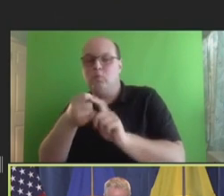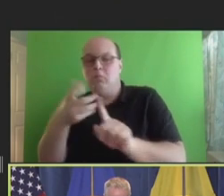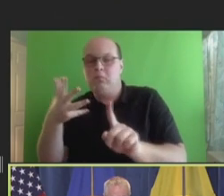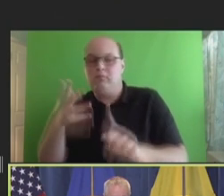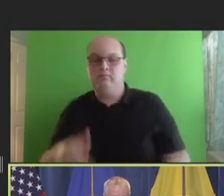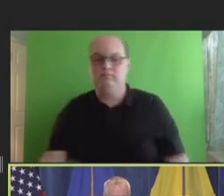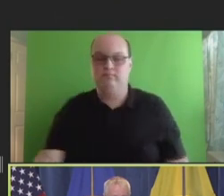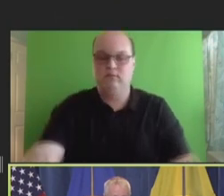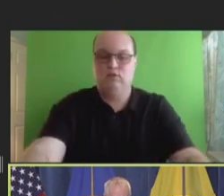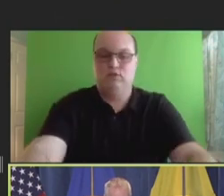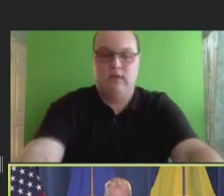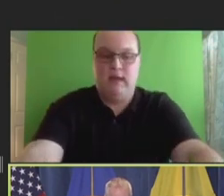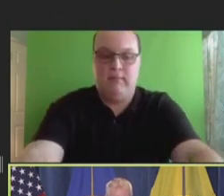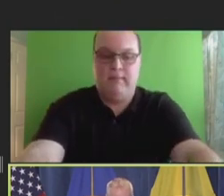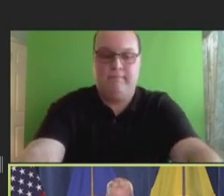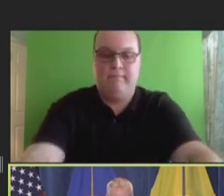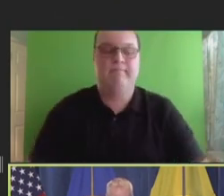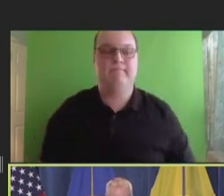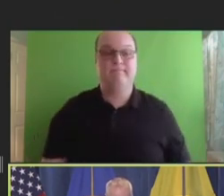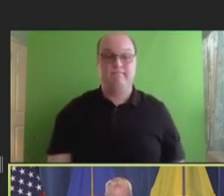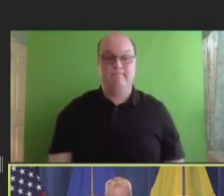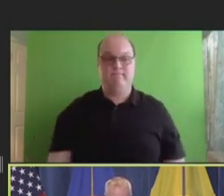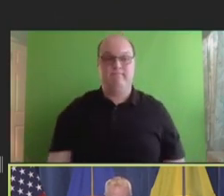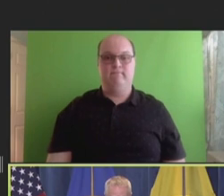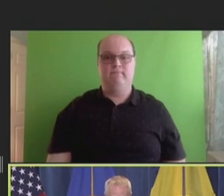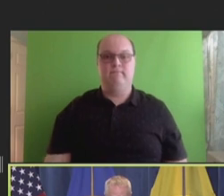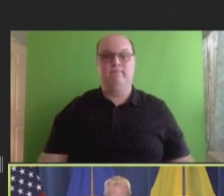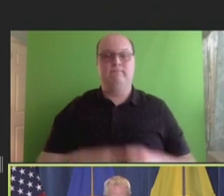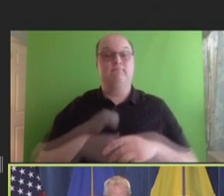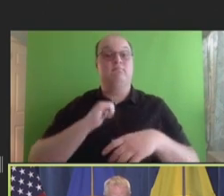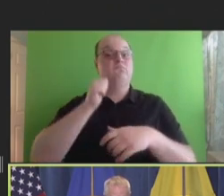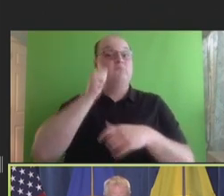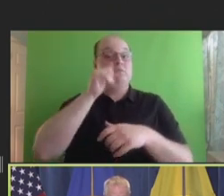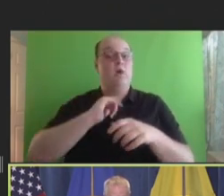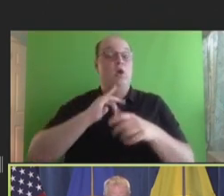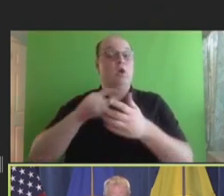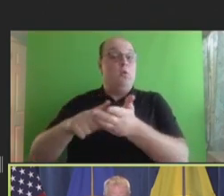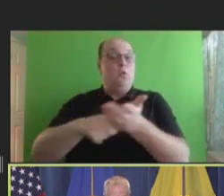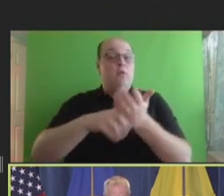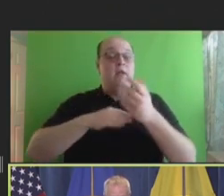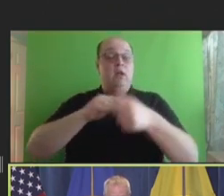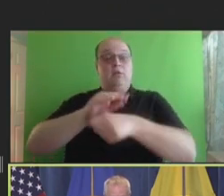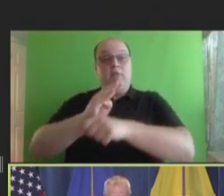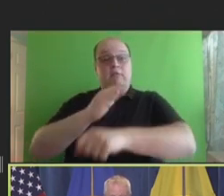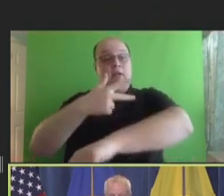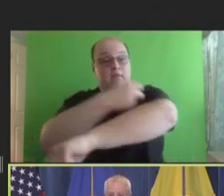Tomorrow, we'll open with a panel on vaccines and how they can help curb antimicrobial resistance,